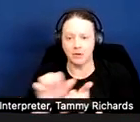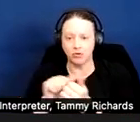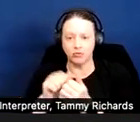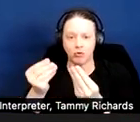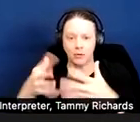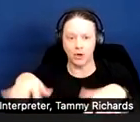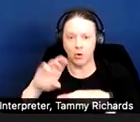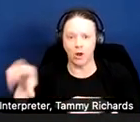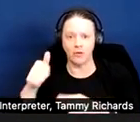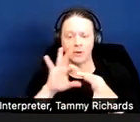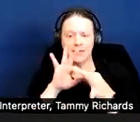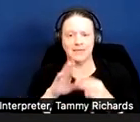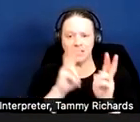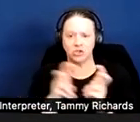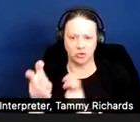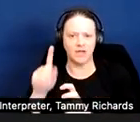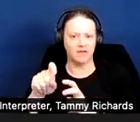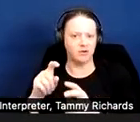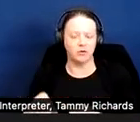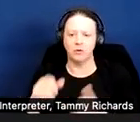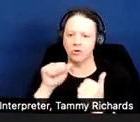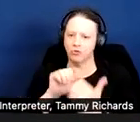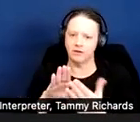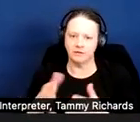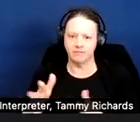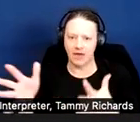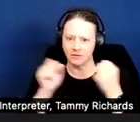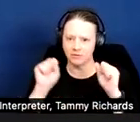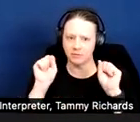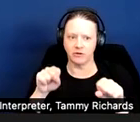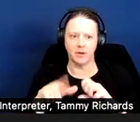And then you have to have a long-term plan to make sure that the lease violations don't